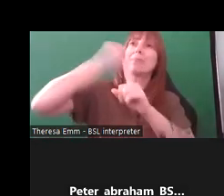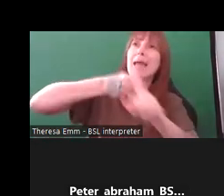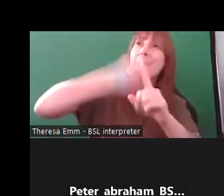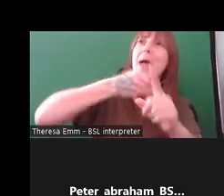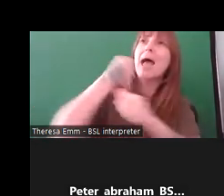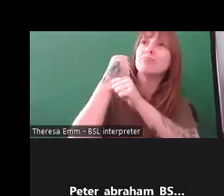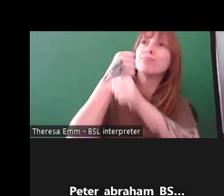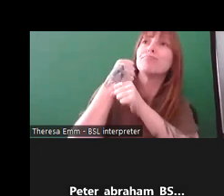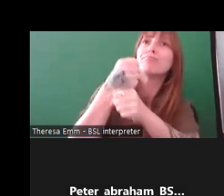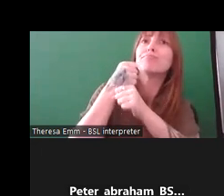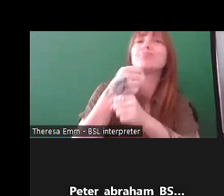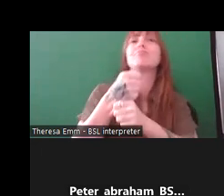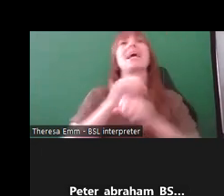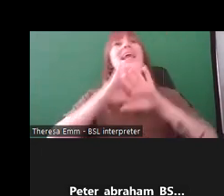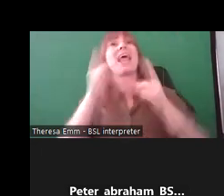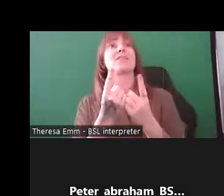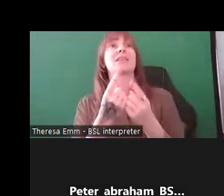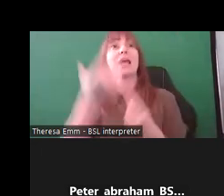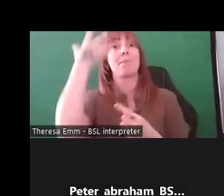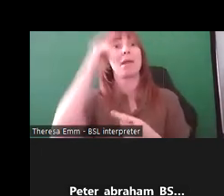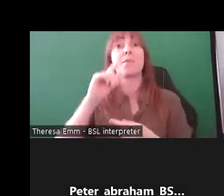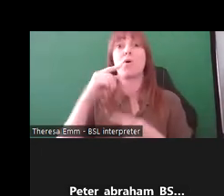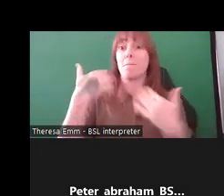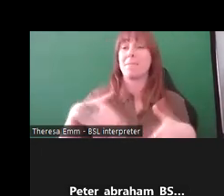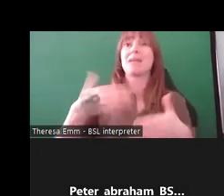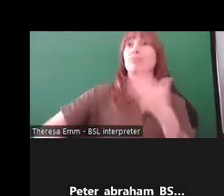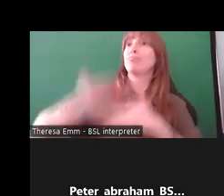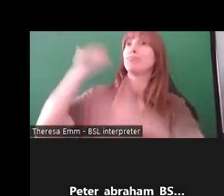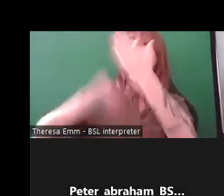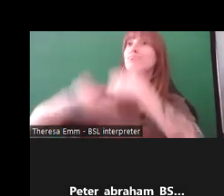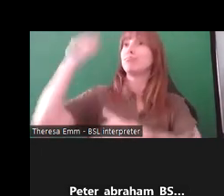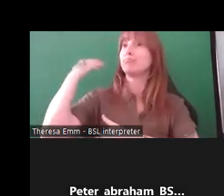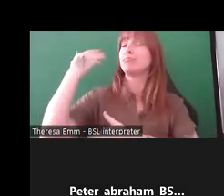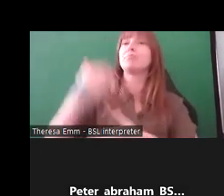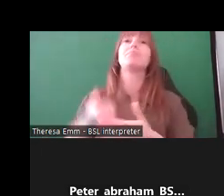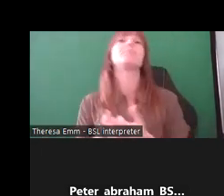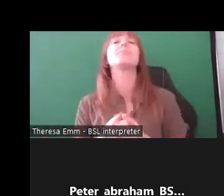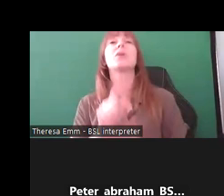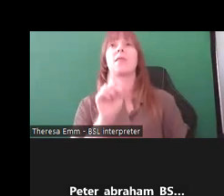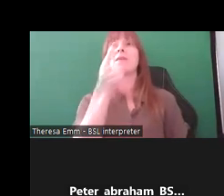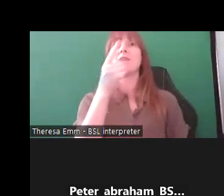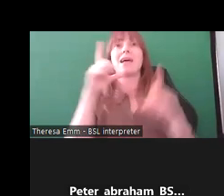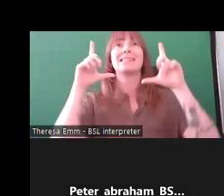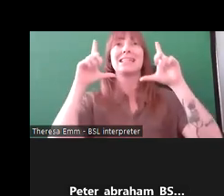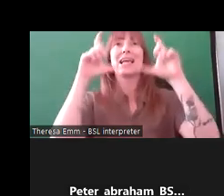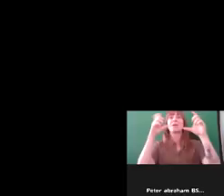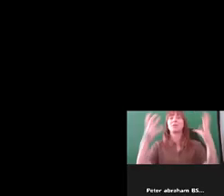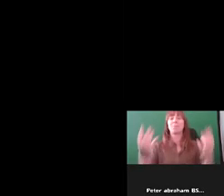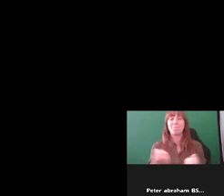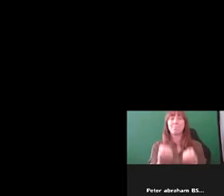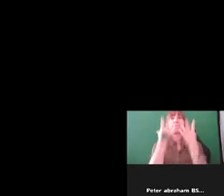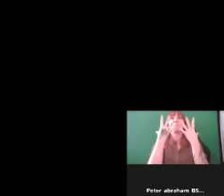historically. In this image, the first image that jumps out to you is a bronze bust of Francis